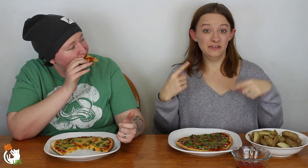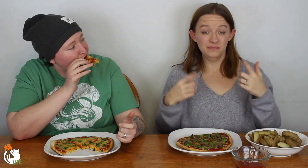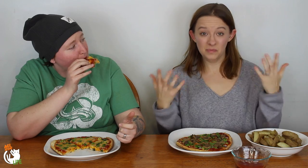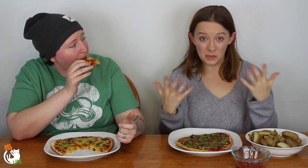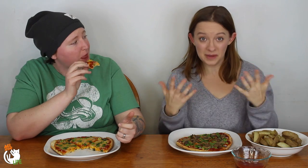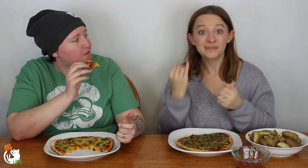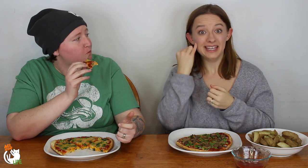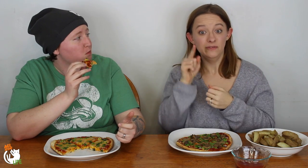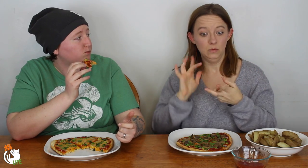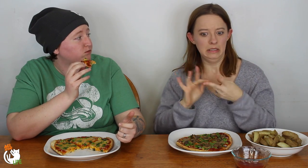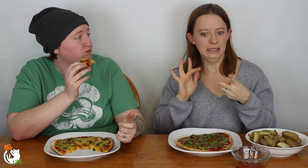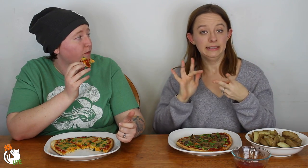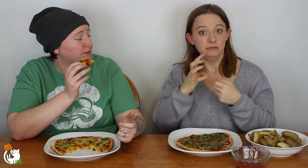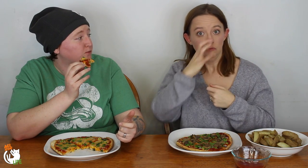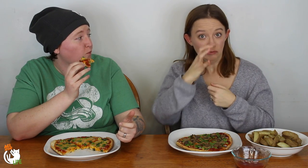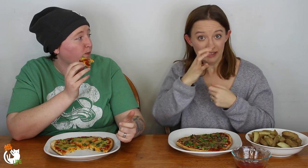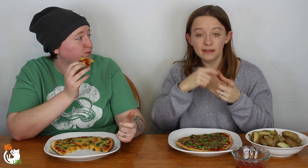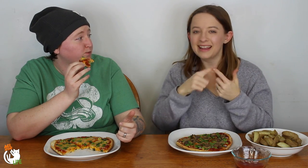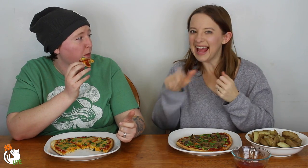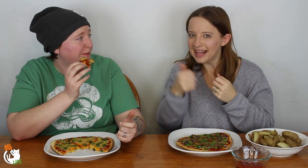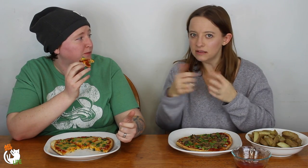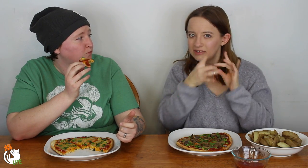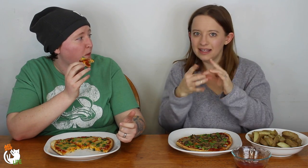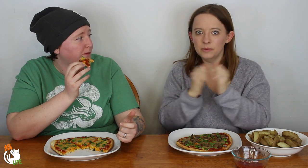The big controversy though is if you click the "strict" filter,